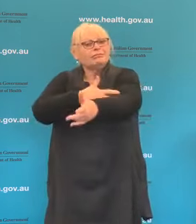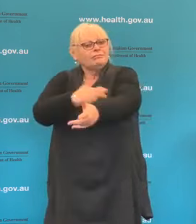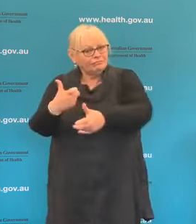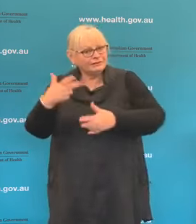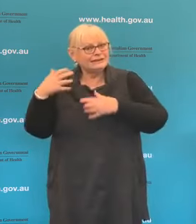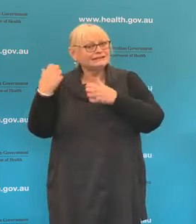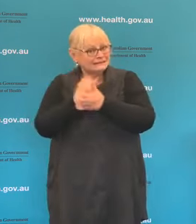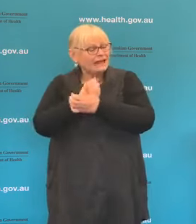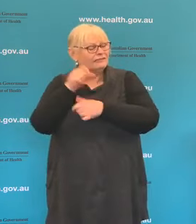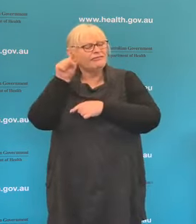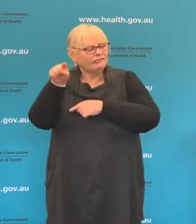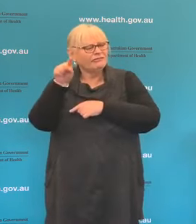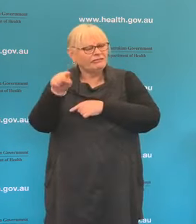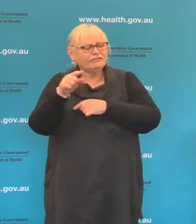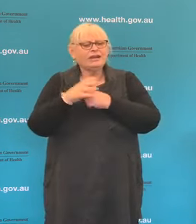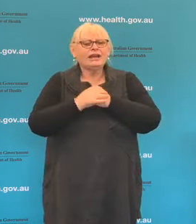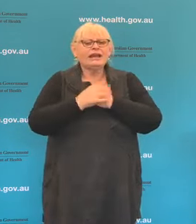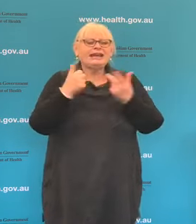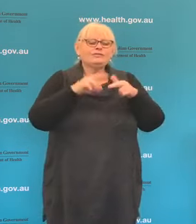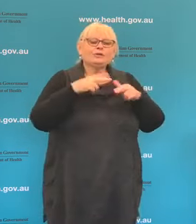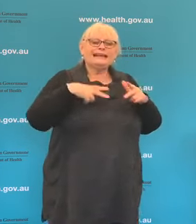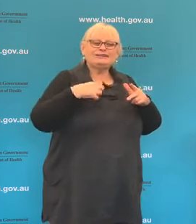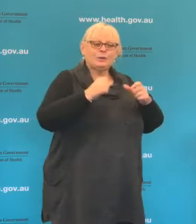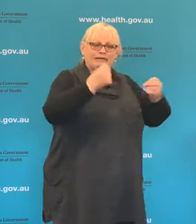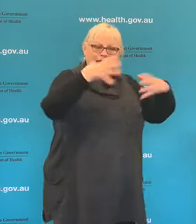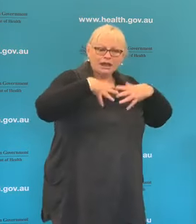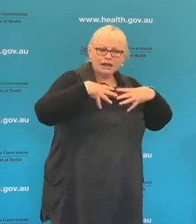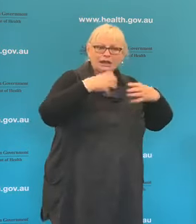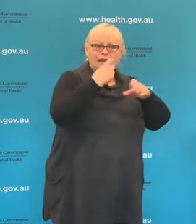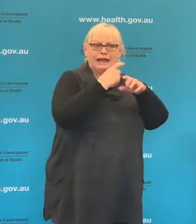have your blood tested. If you need to have an x-ray, it's safe to go to the